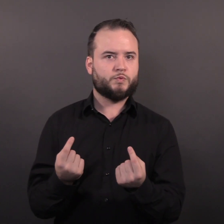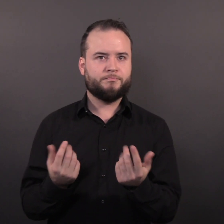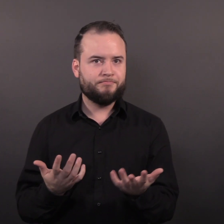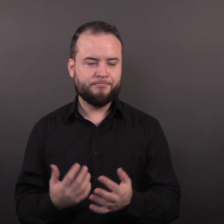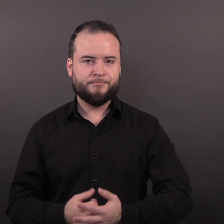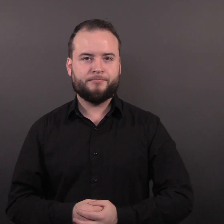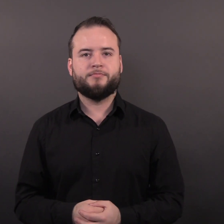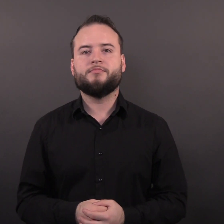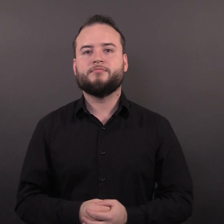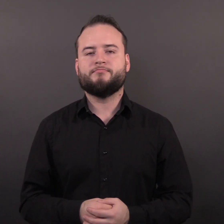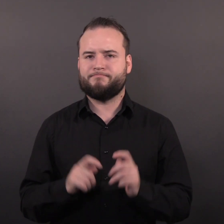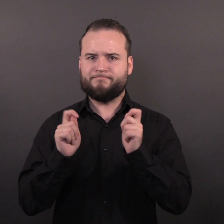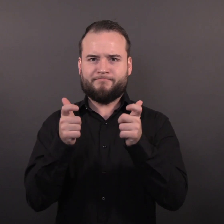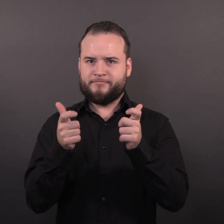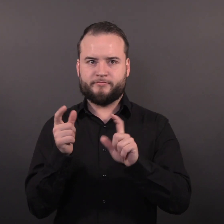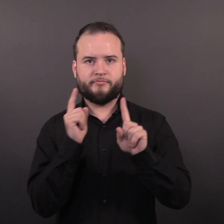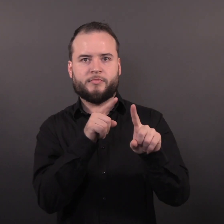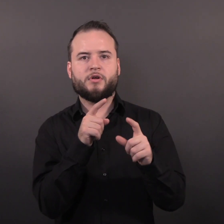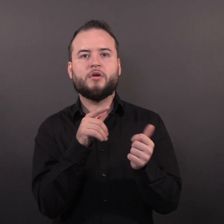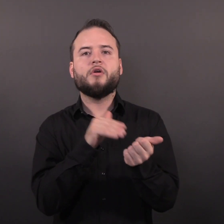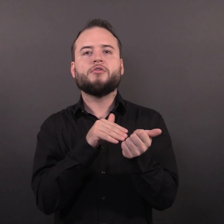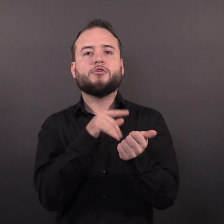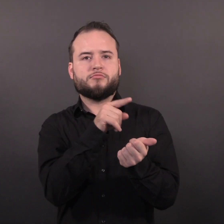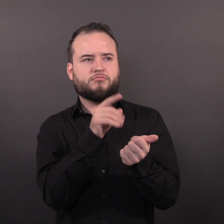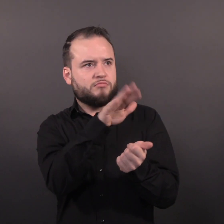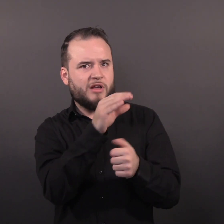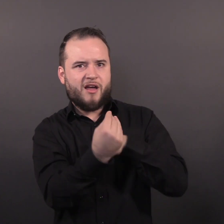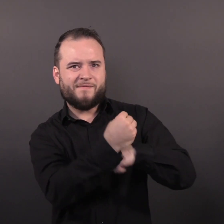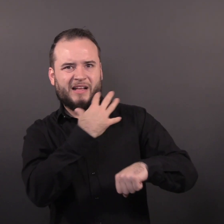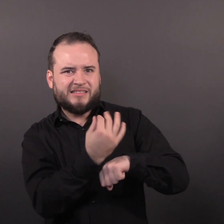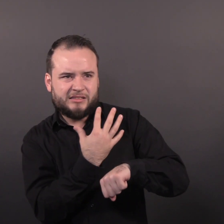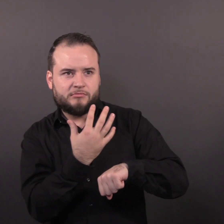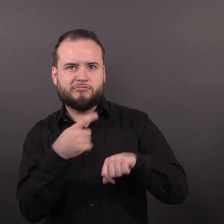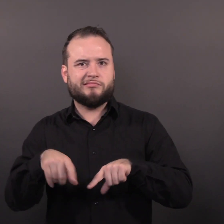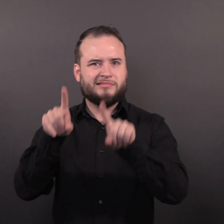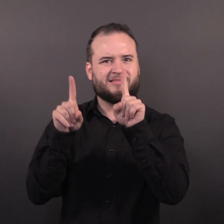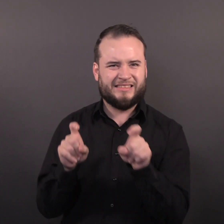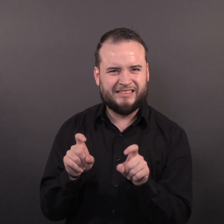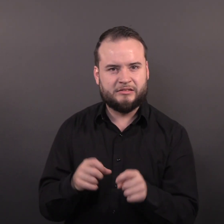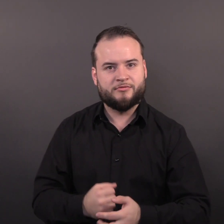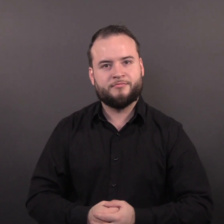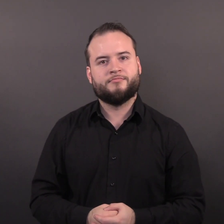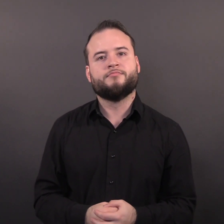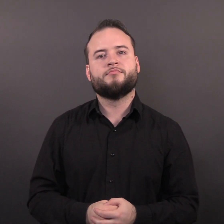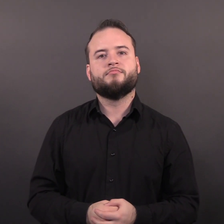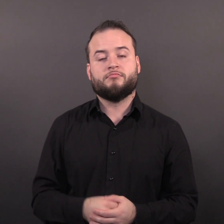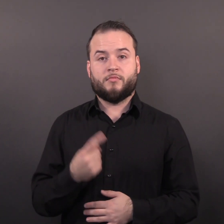care provider and get tested • Self-isolate and avoid close contact with others